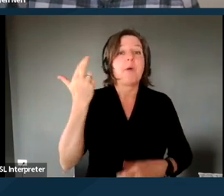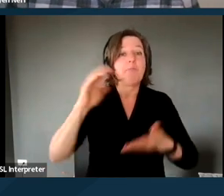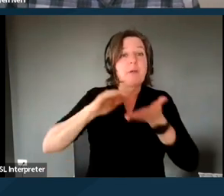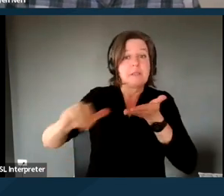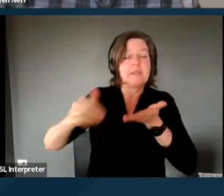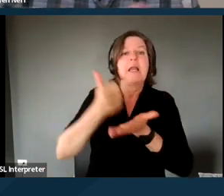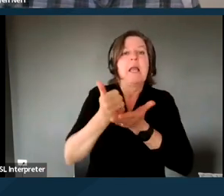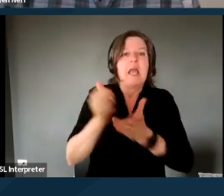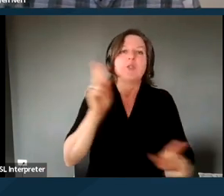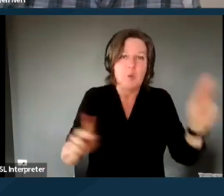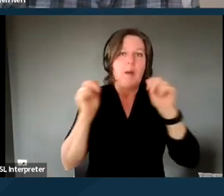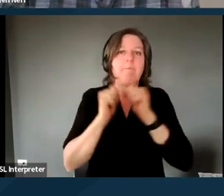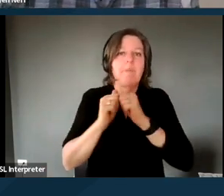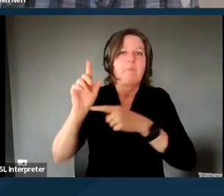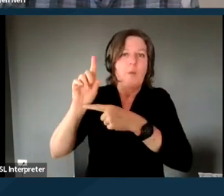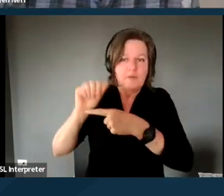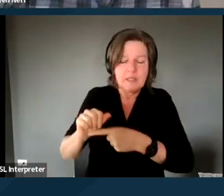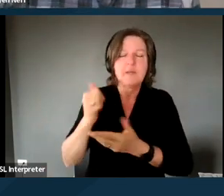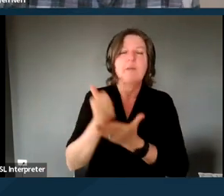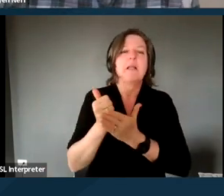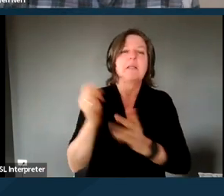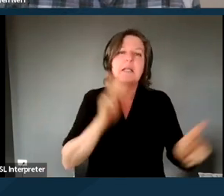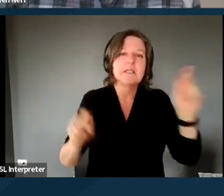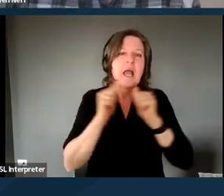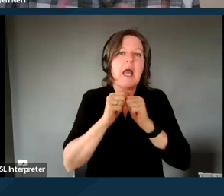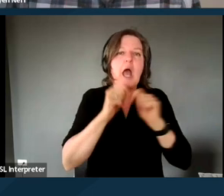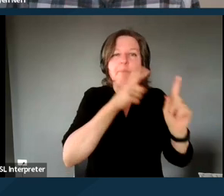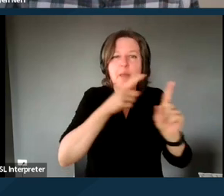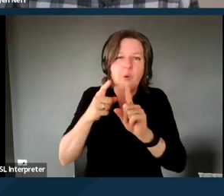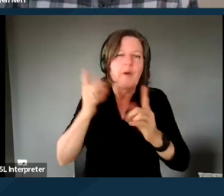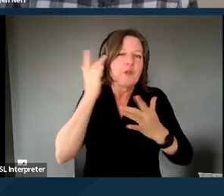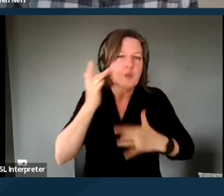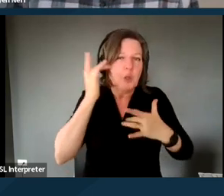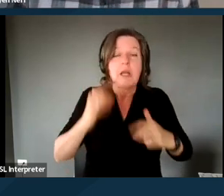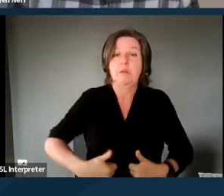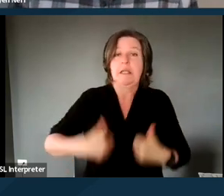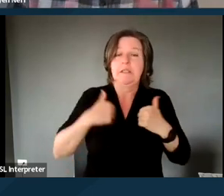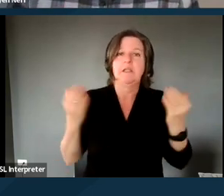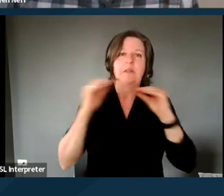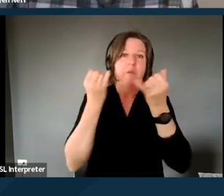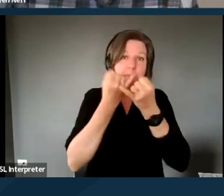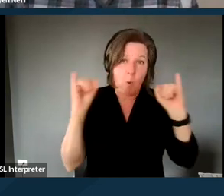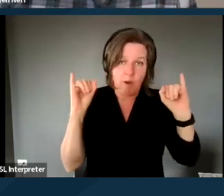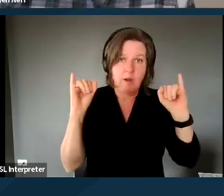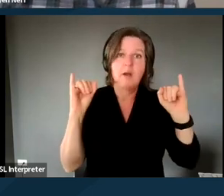to help people who are elderly, help people have certain illnesses be able to live more independently, and live in the community.